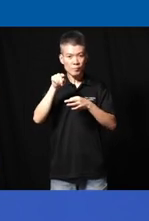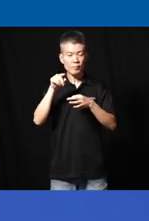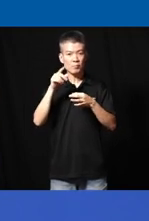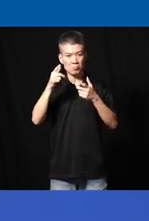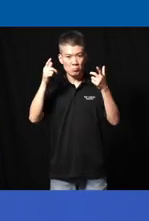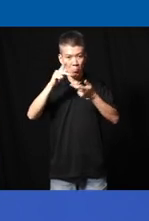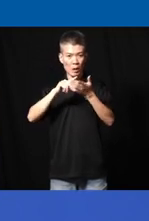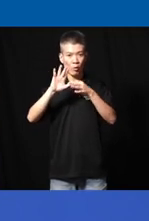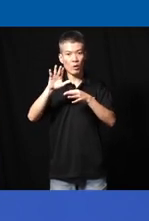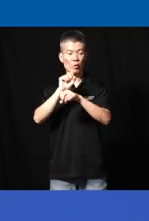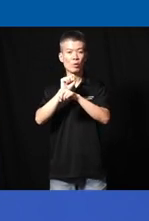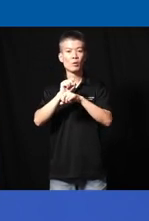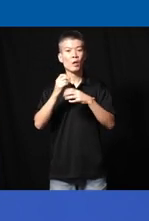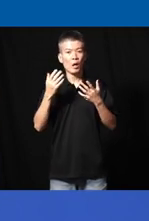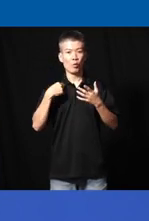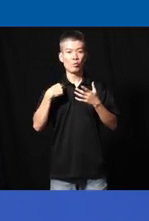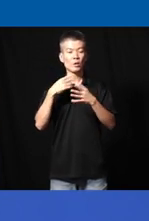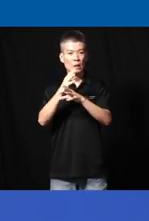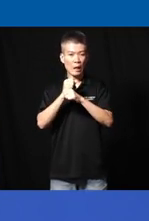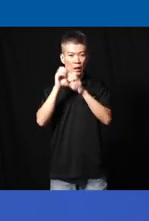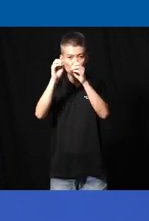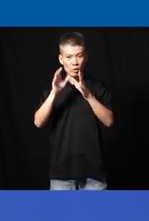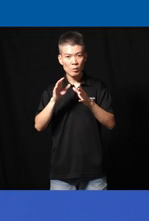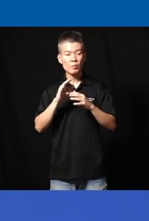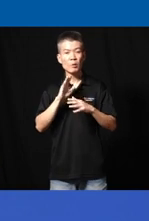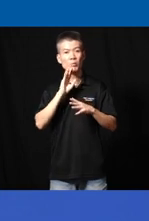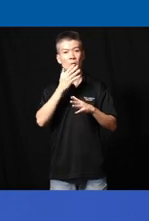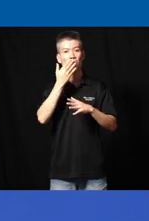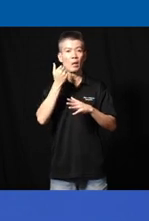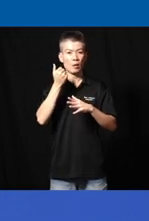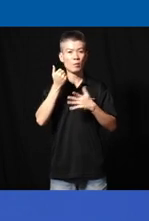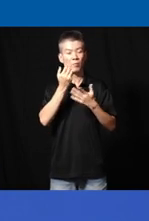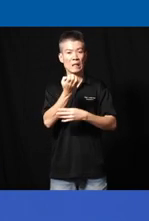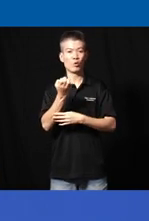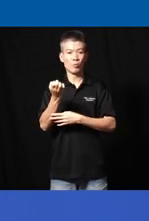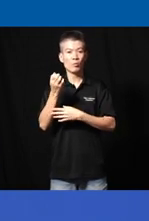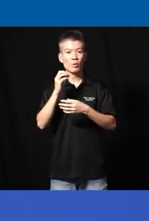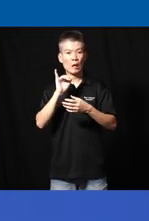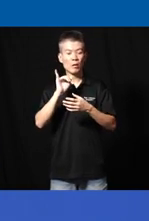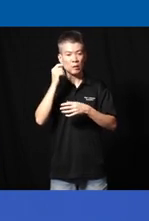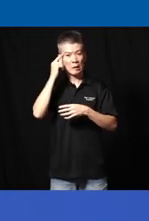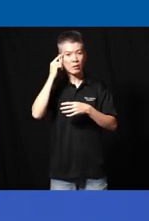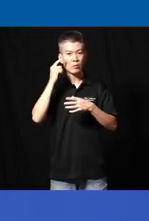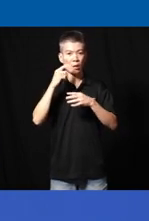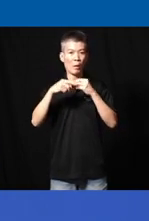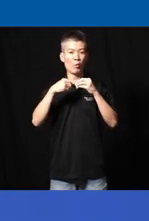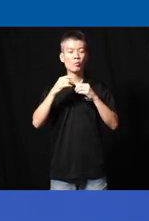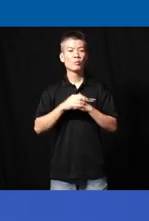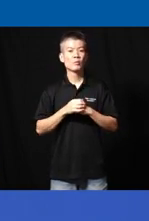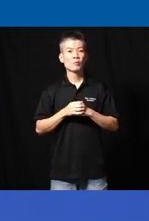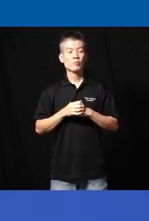part of that work is how do we get teachers to be better equipped in thinking about assessive